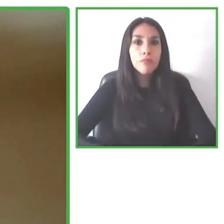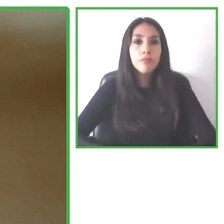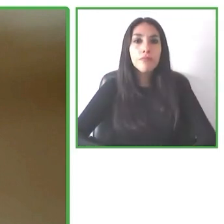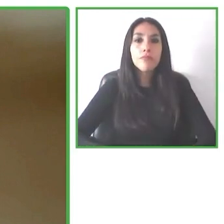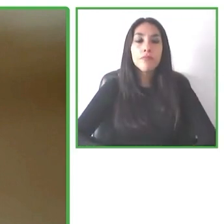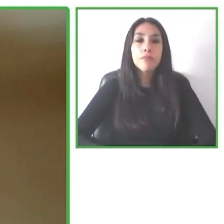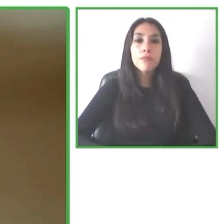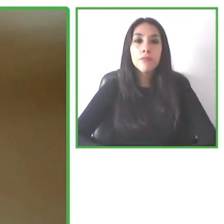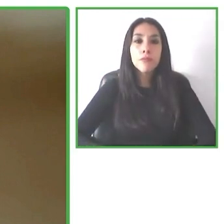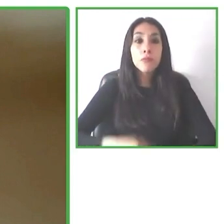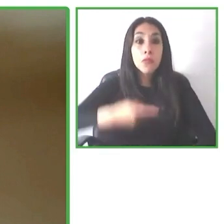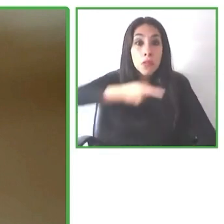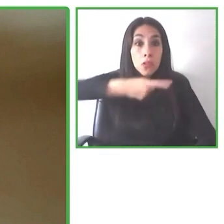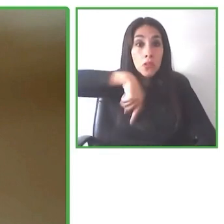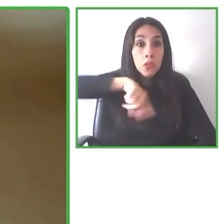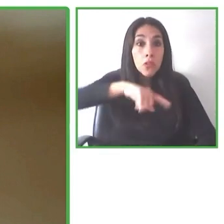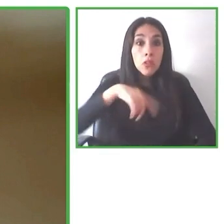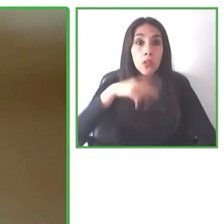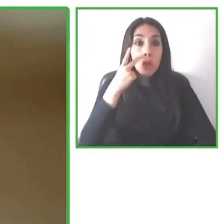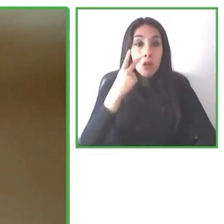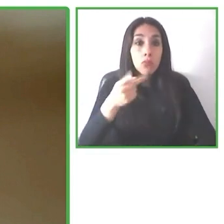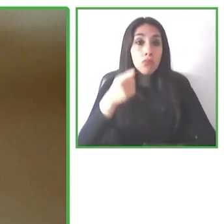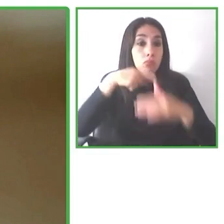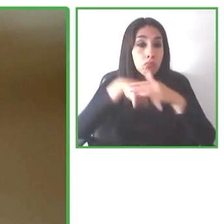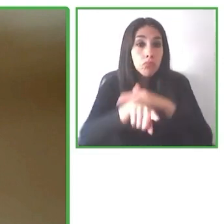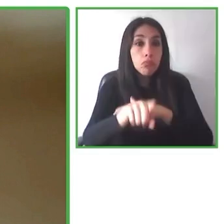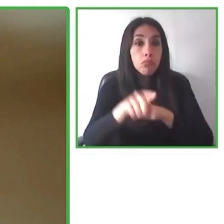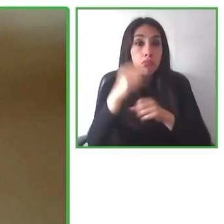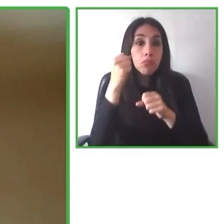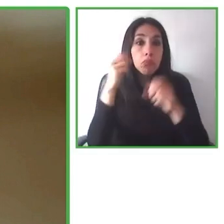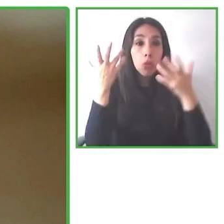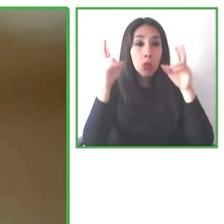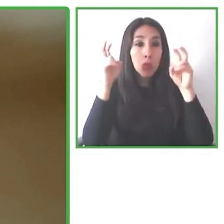We've realized that accessibility is a question of quality,